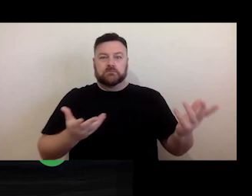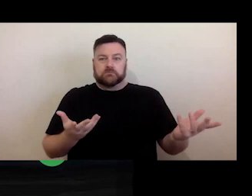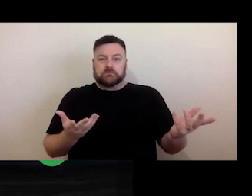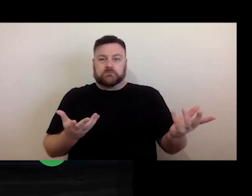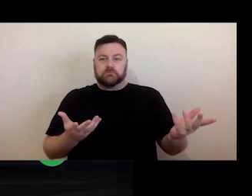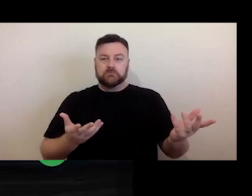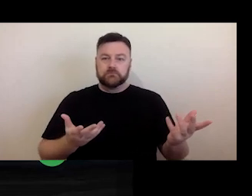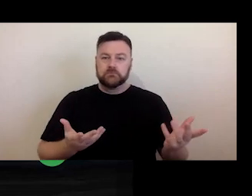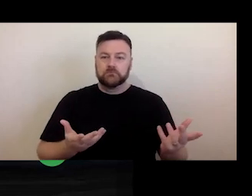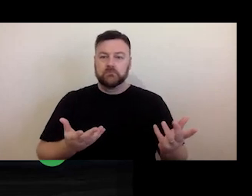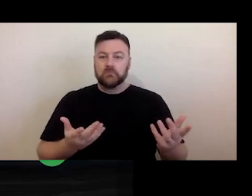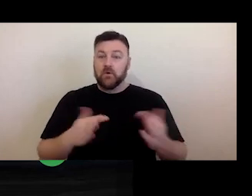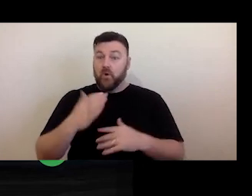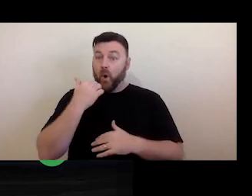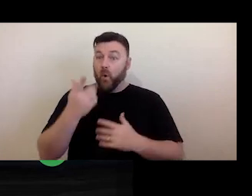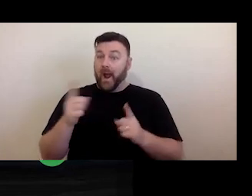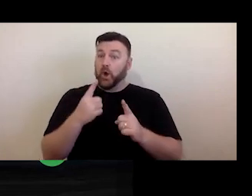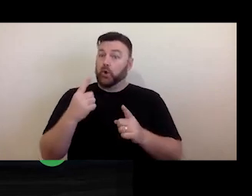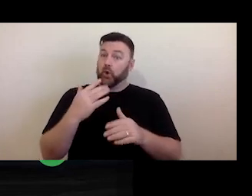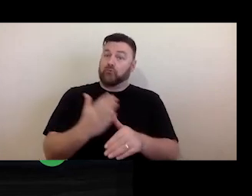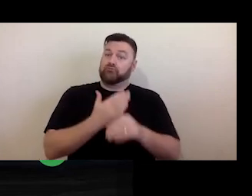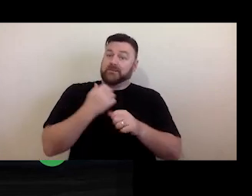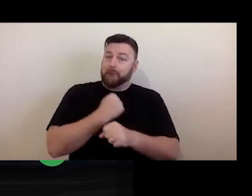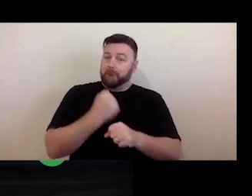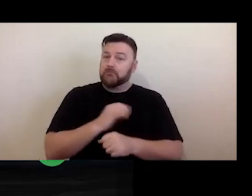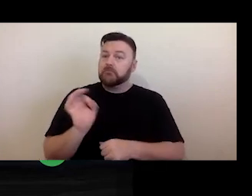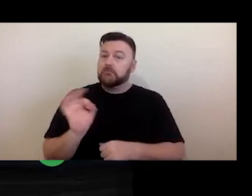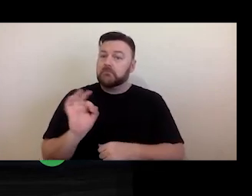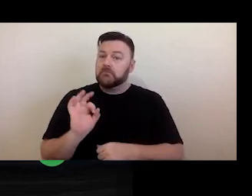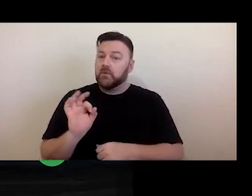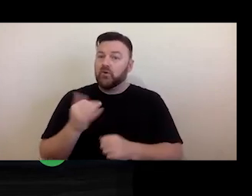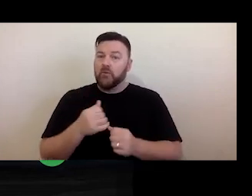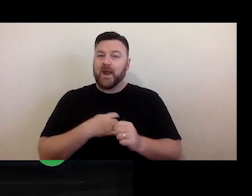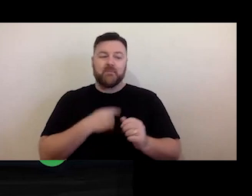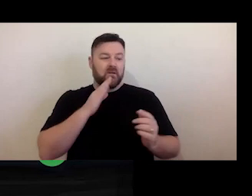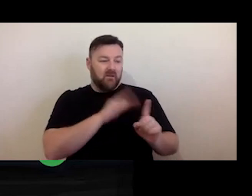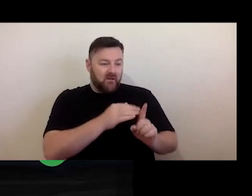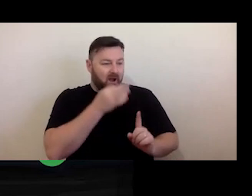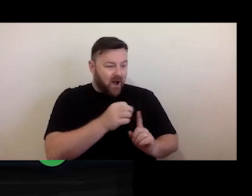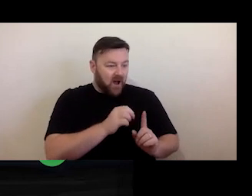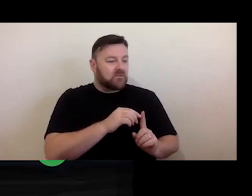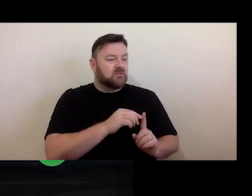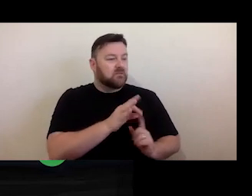the person who originally created the material. So, they could be a couple of steps in finding out who is the current owner of the